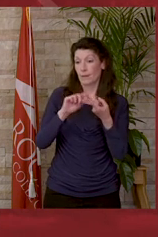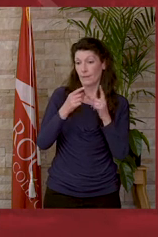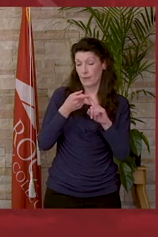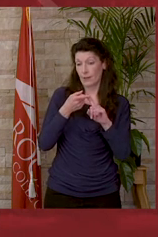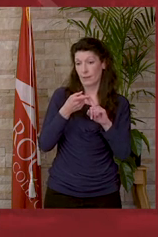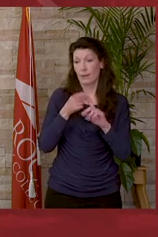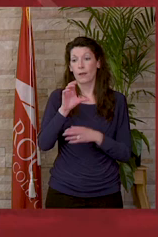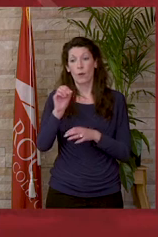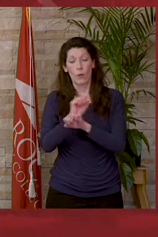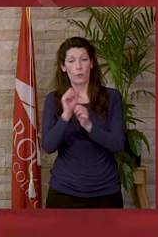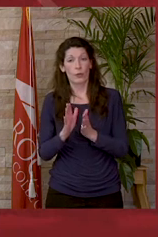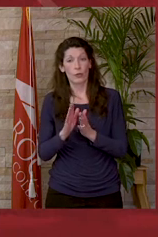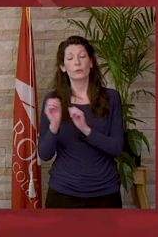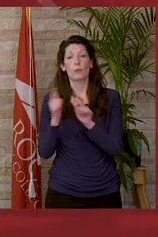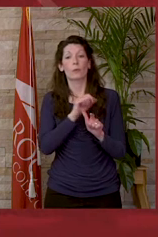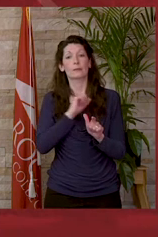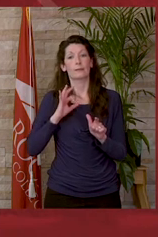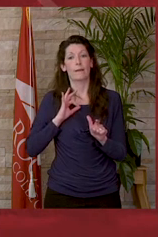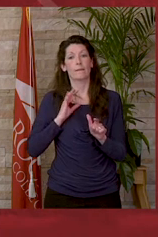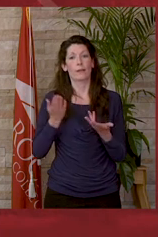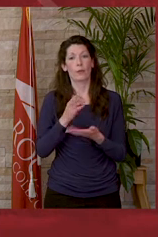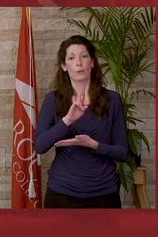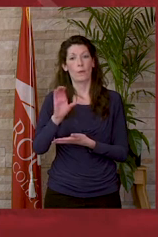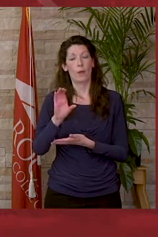my co-workers and all of the staff at RRCC for all the support.